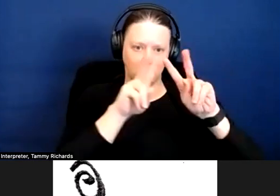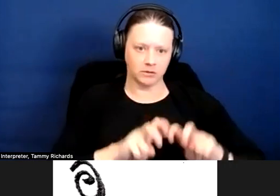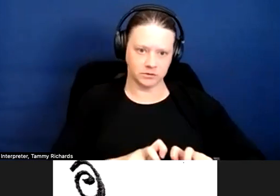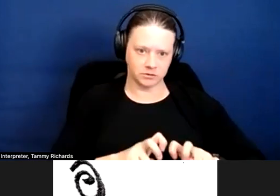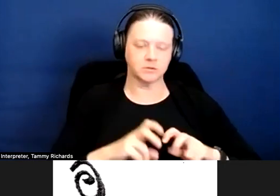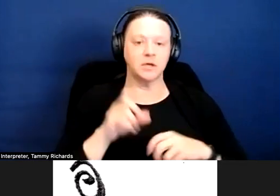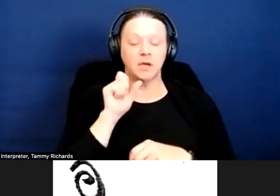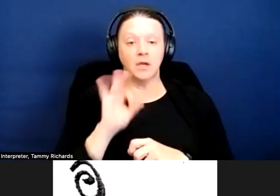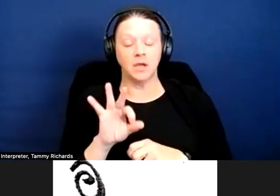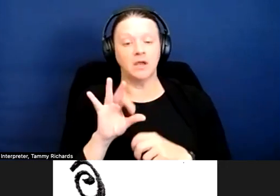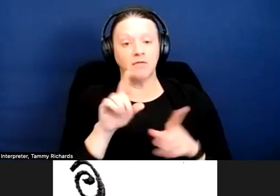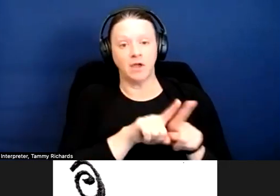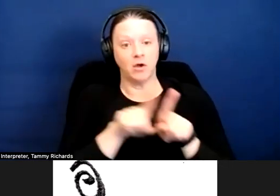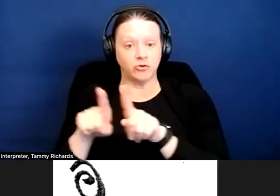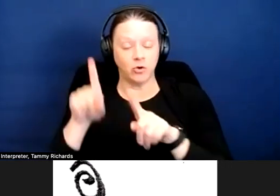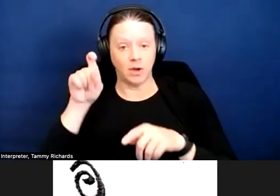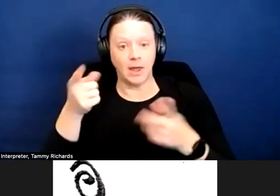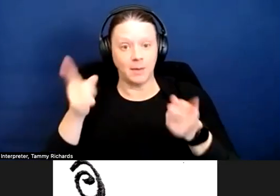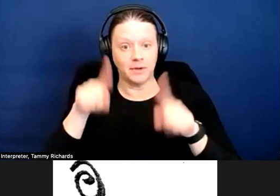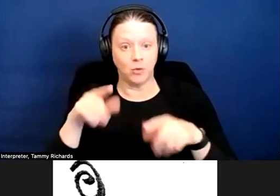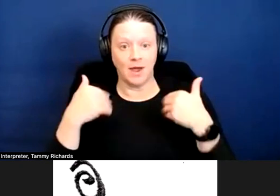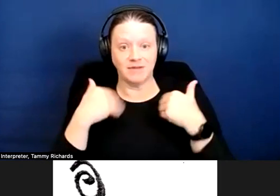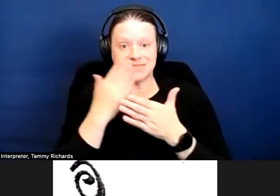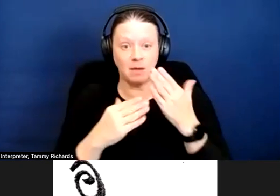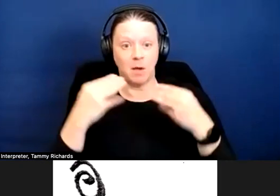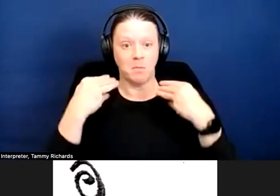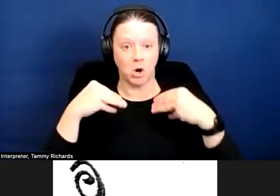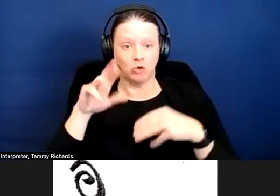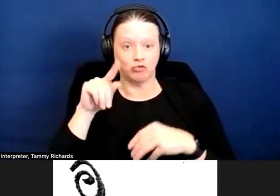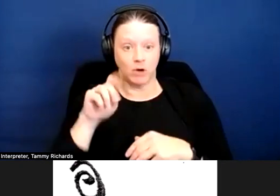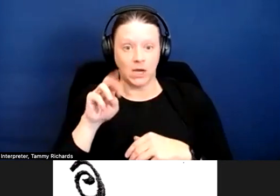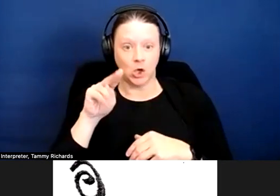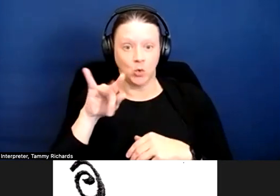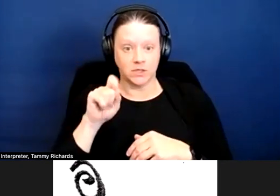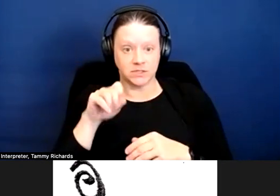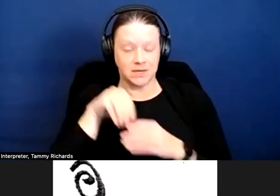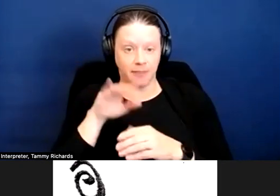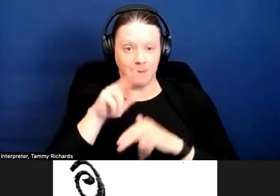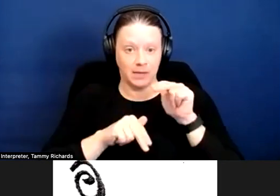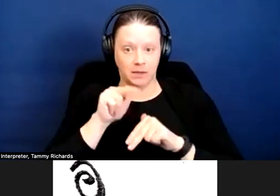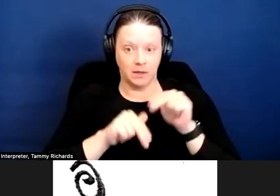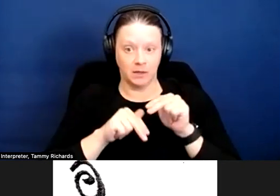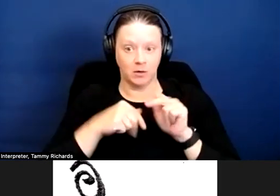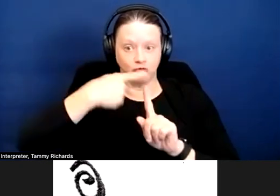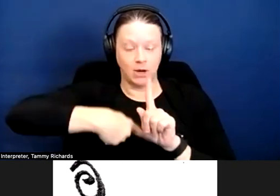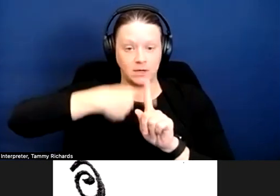If there also happened to be market-rate units in that building that are rented, you know,